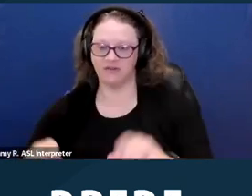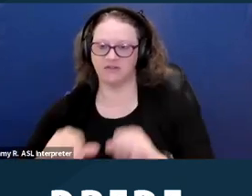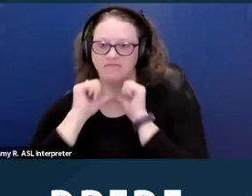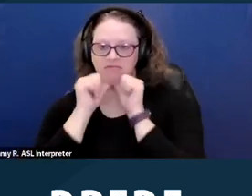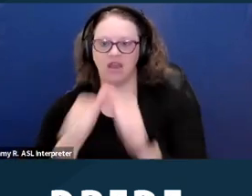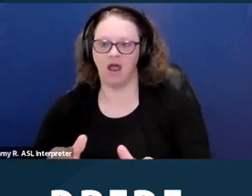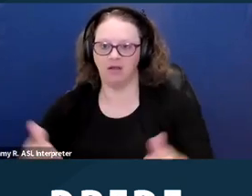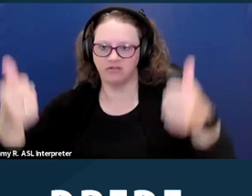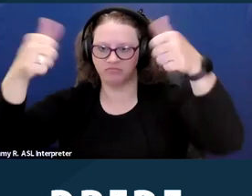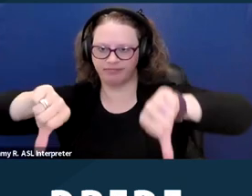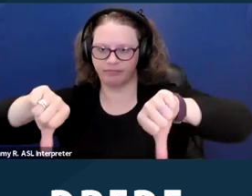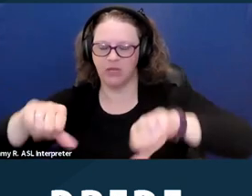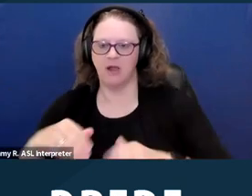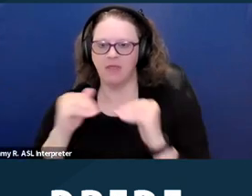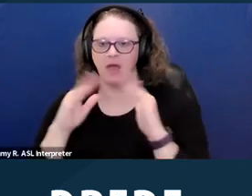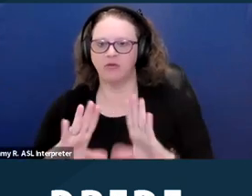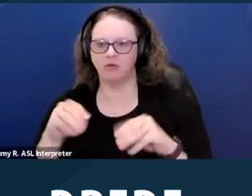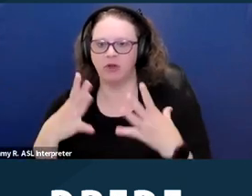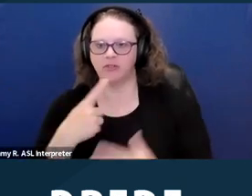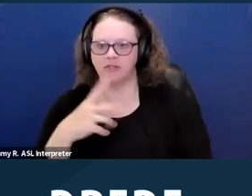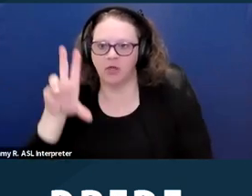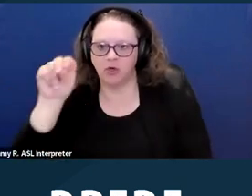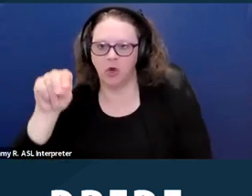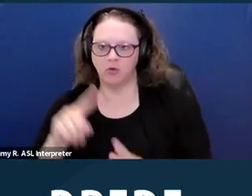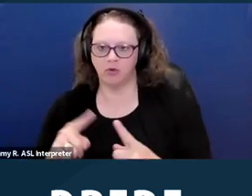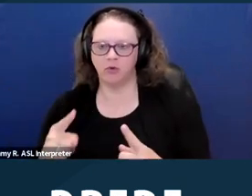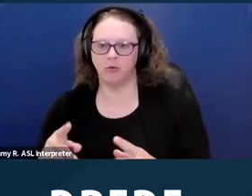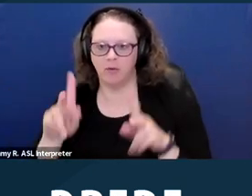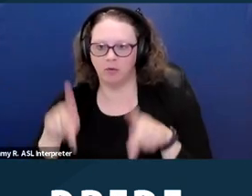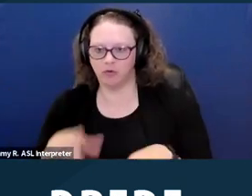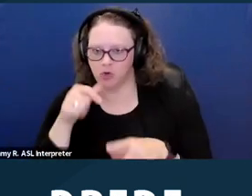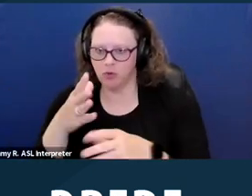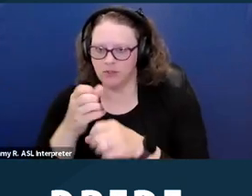where the housing provider says no to the persons who receiving Section Eight.